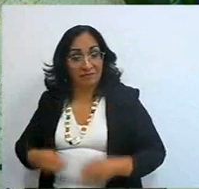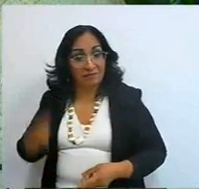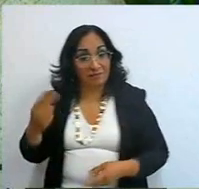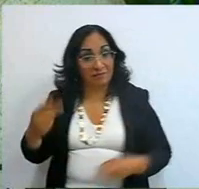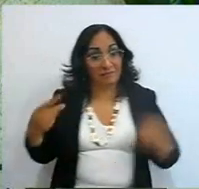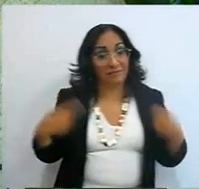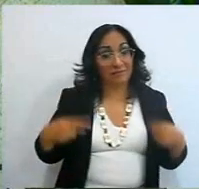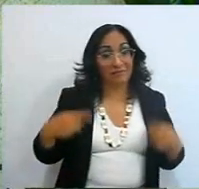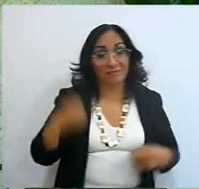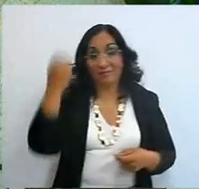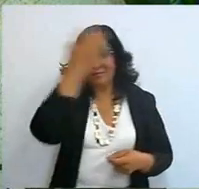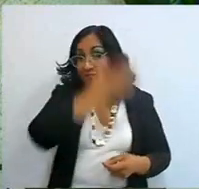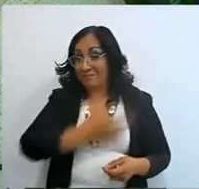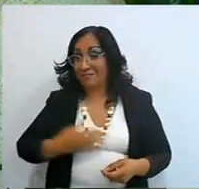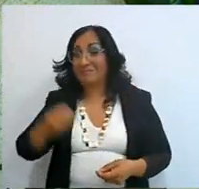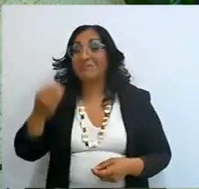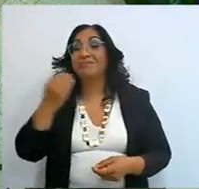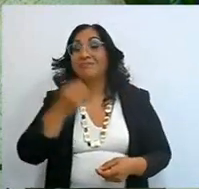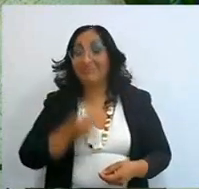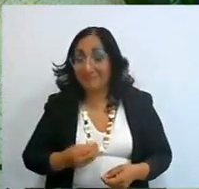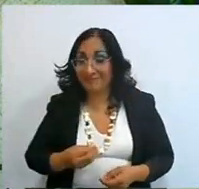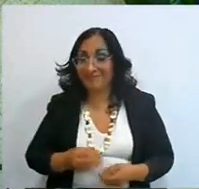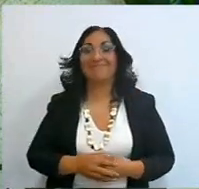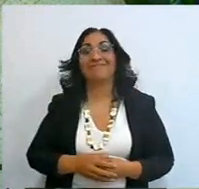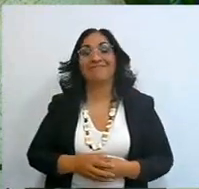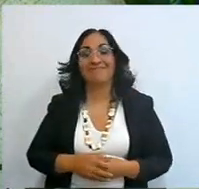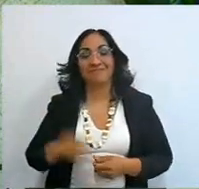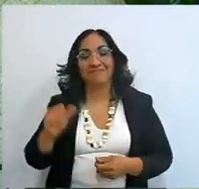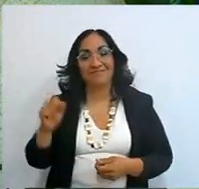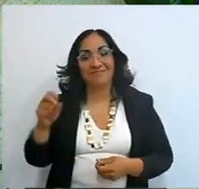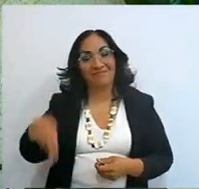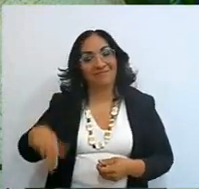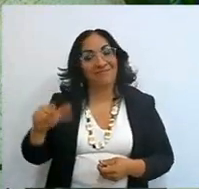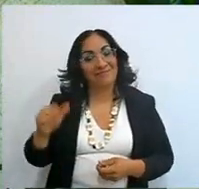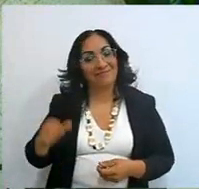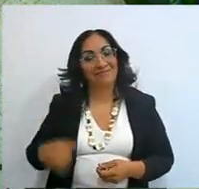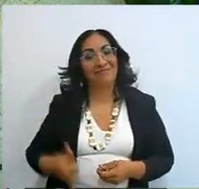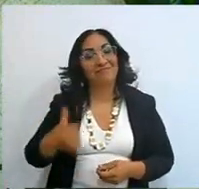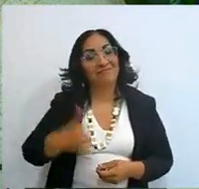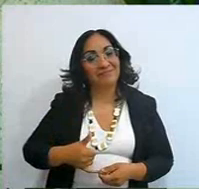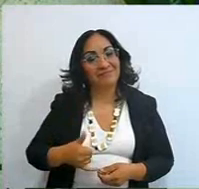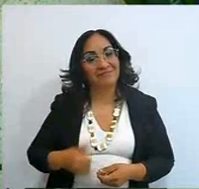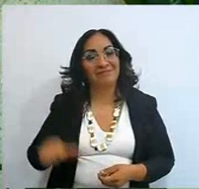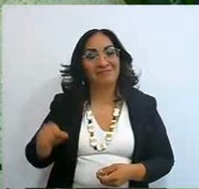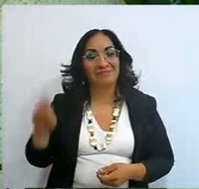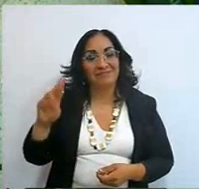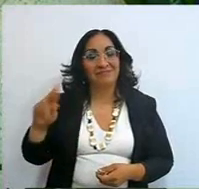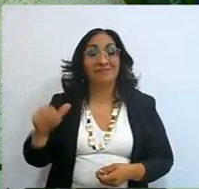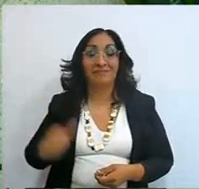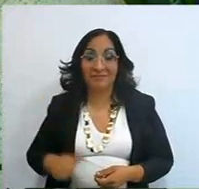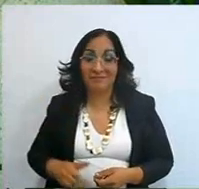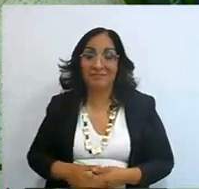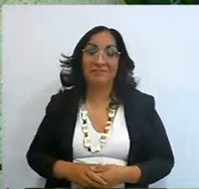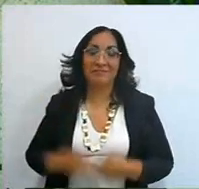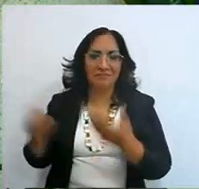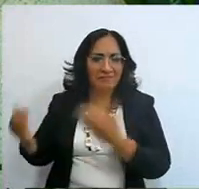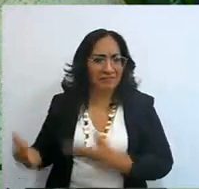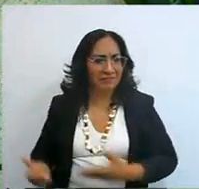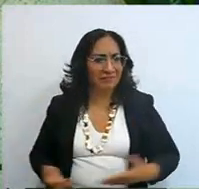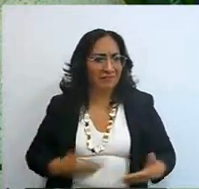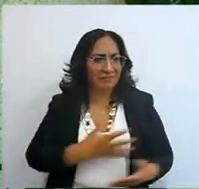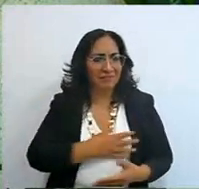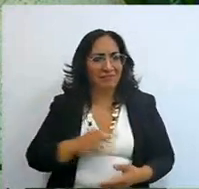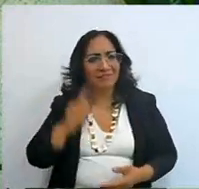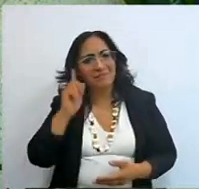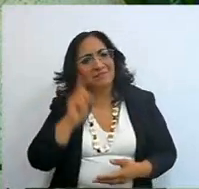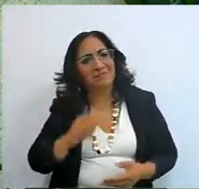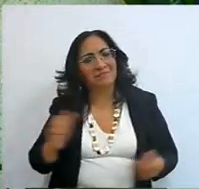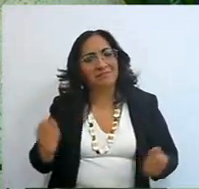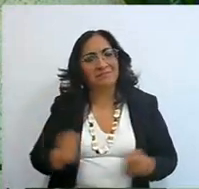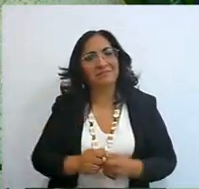Ana Rosa in Guadalajara, and, my sister Araceli, and has led her daughter Vanessa in praise,